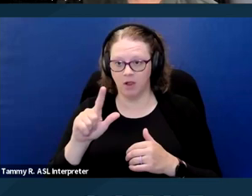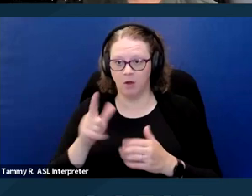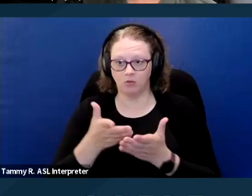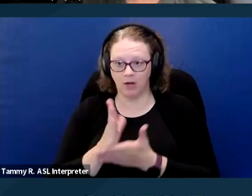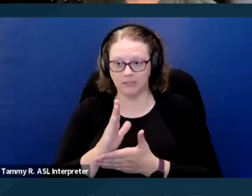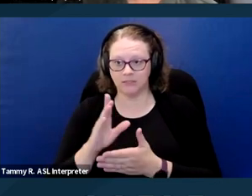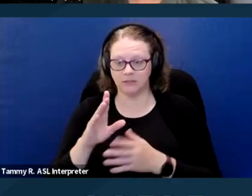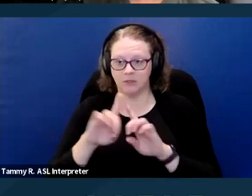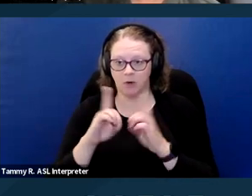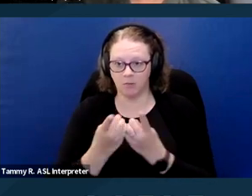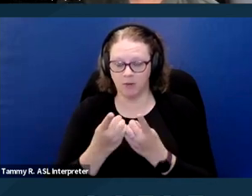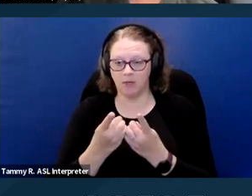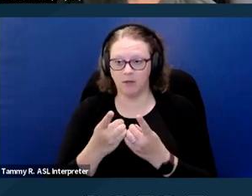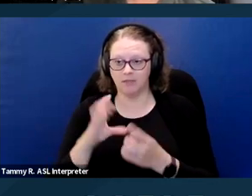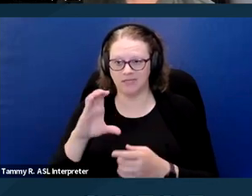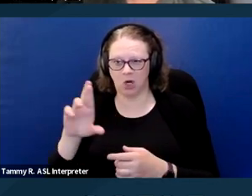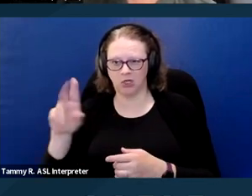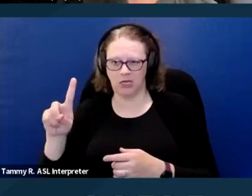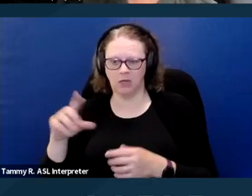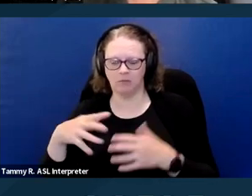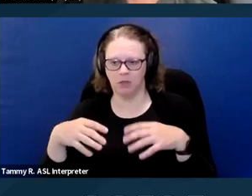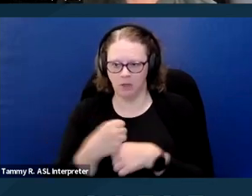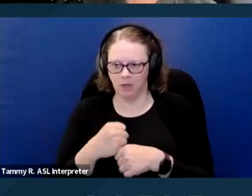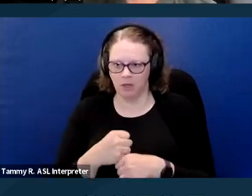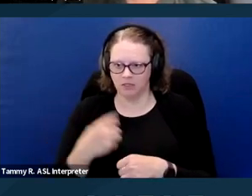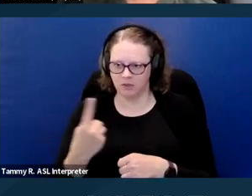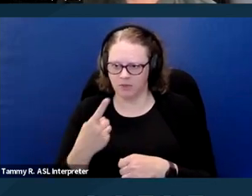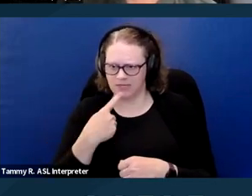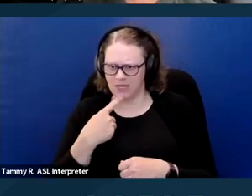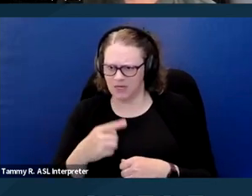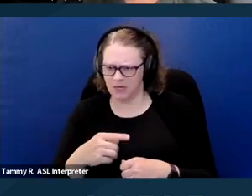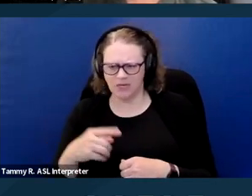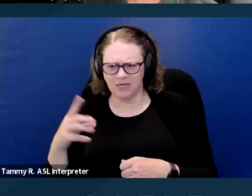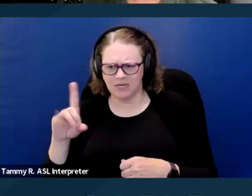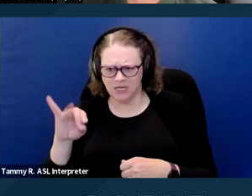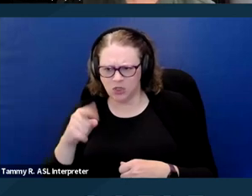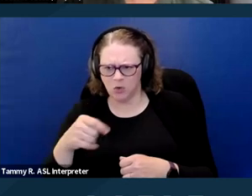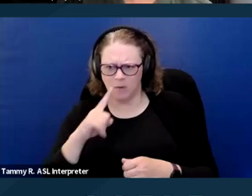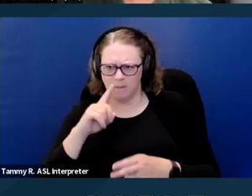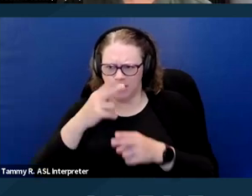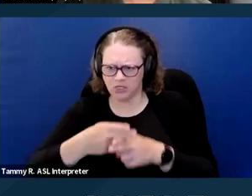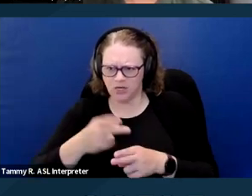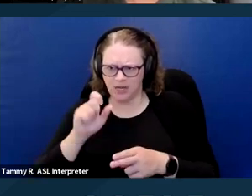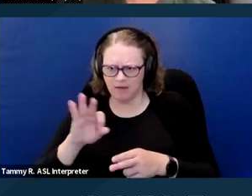Somebody just put into the chat was it mentioned whether landlords can require support animals to have certain vaccinations.